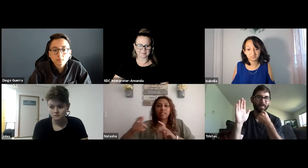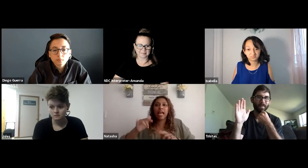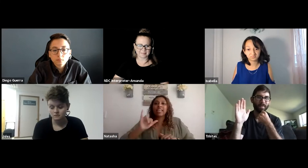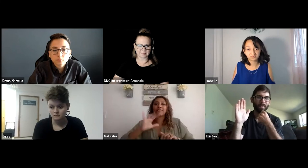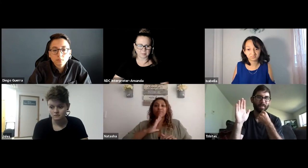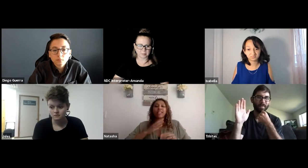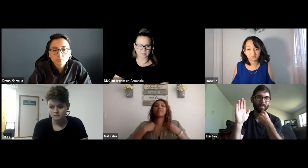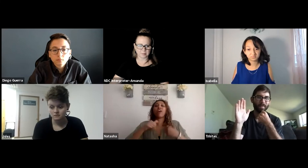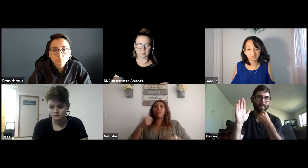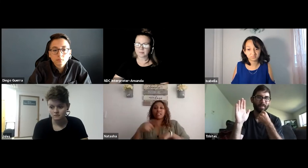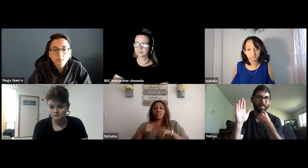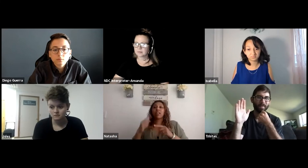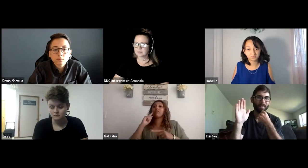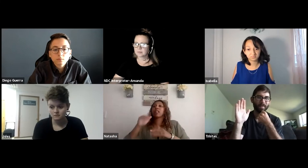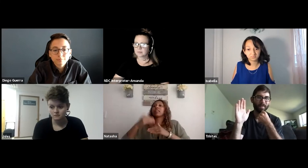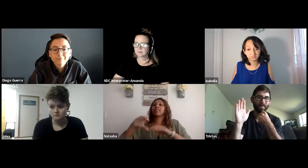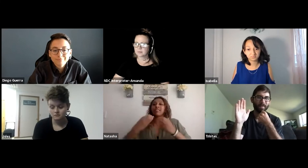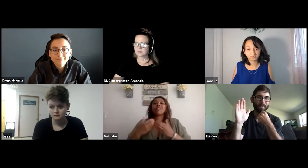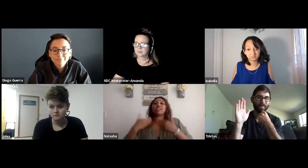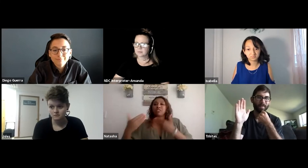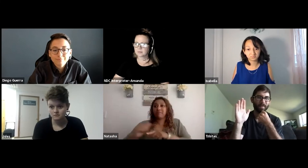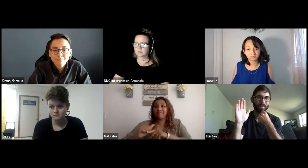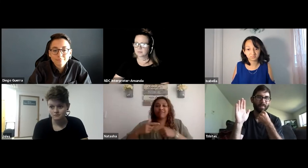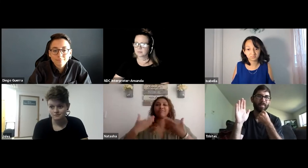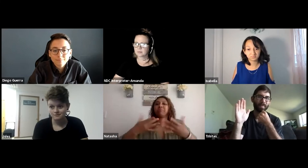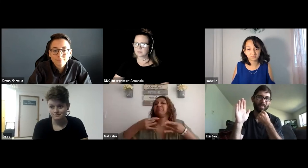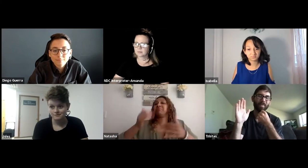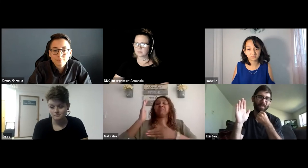And the interpreter and I got a little anxious because we hadn't rehearsed so we learned from